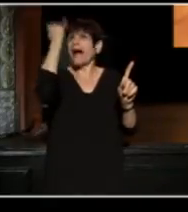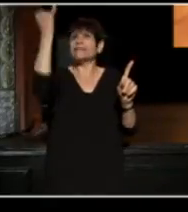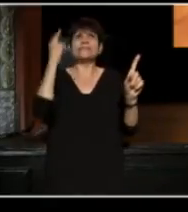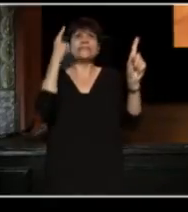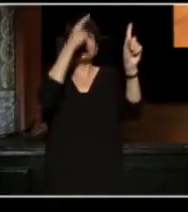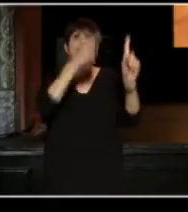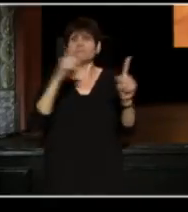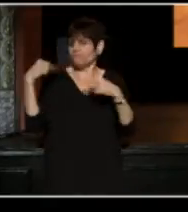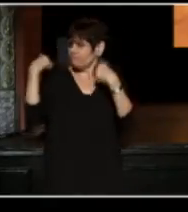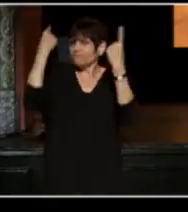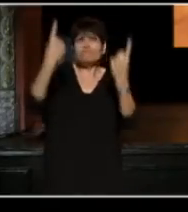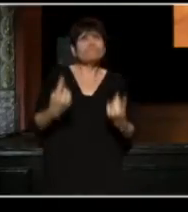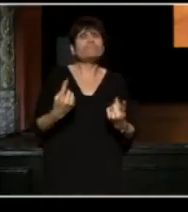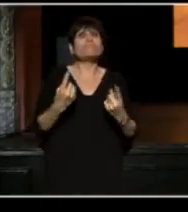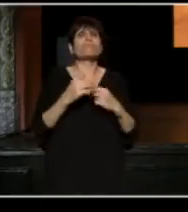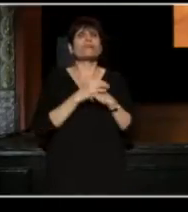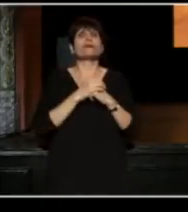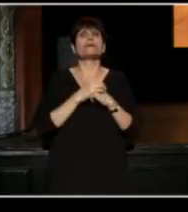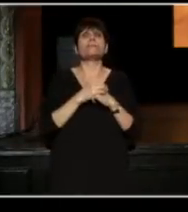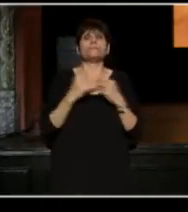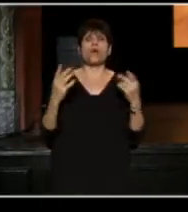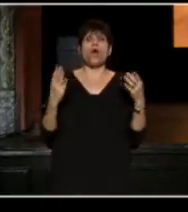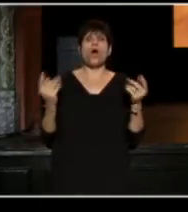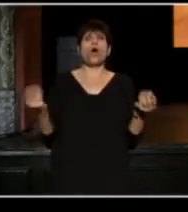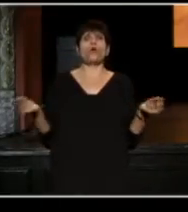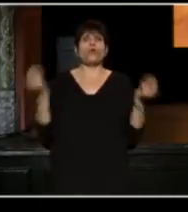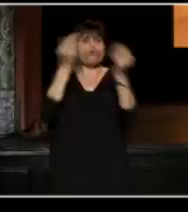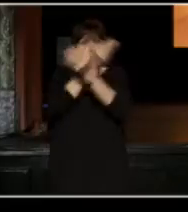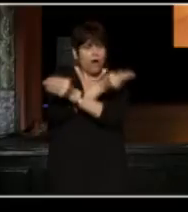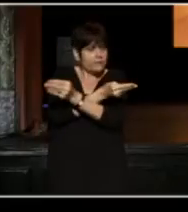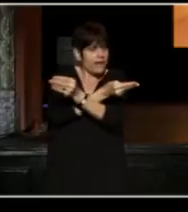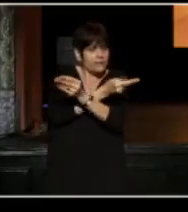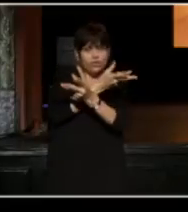He wanted a space for cross section of artists, audiences, community members